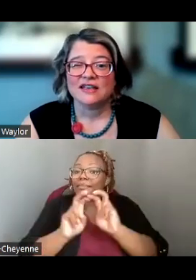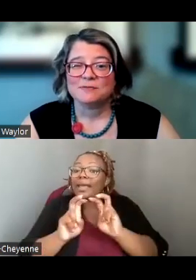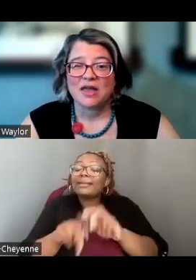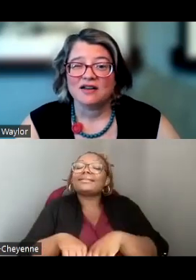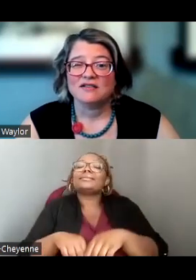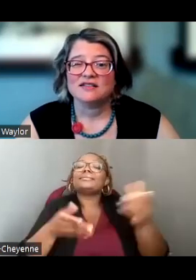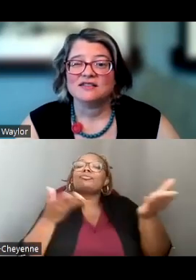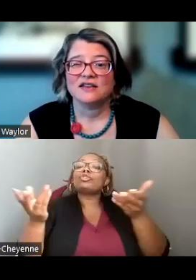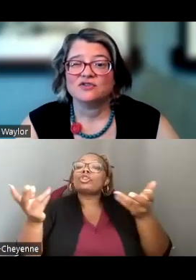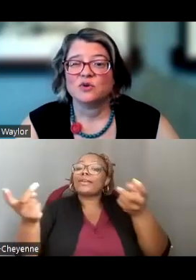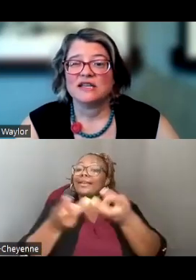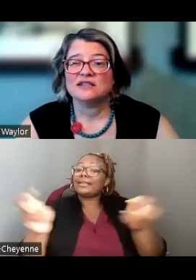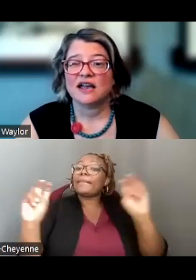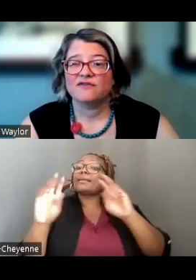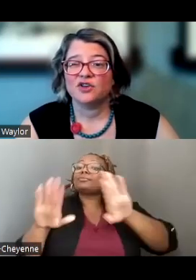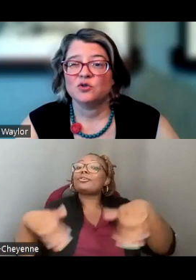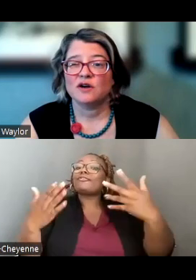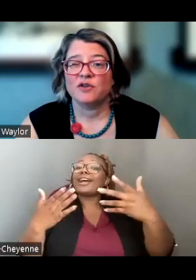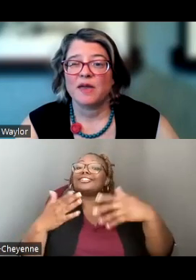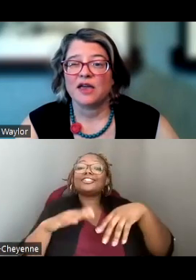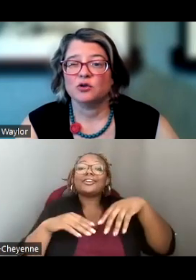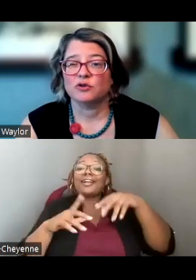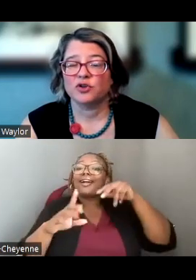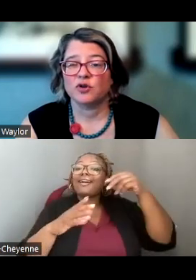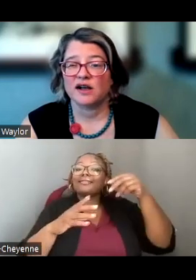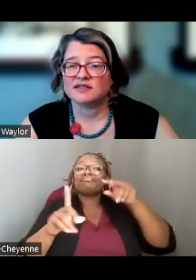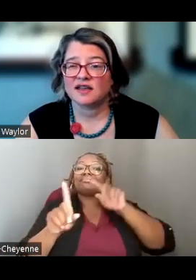SERVING AS A PANELIST GIVES YOU AN INSIDE VIEW OF THE PANEL REVIEW PROCESS.